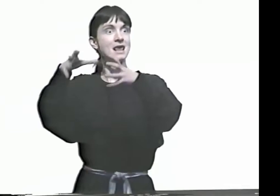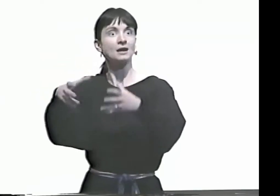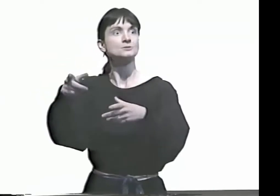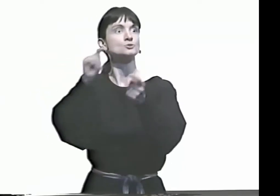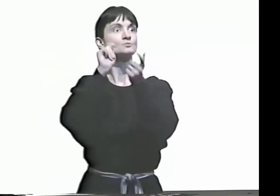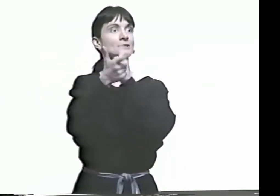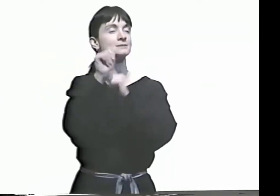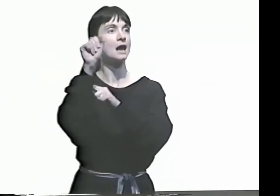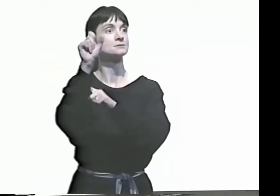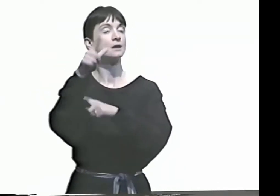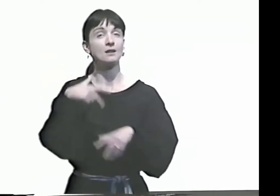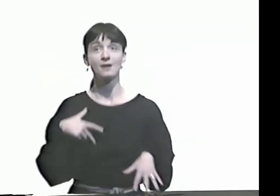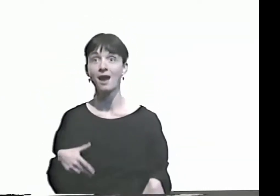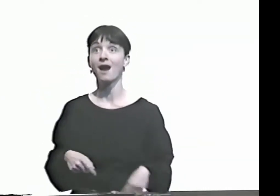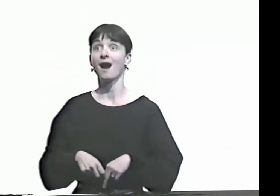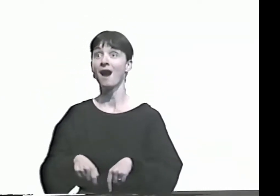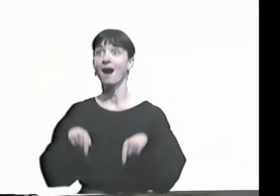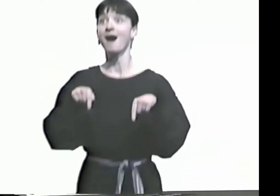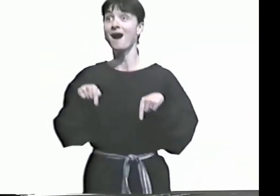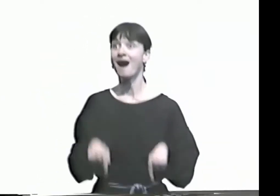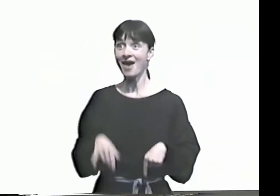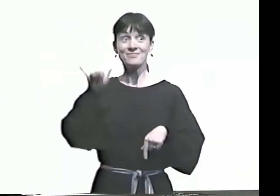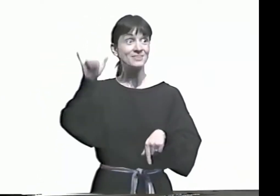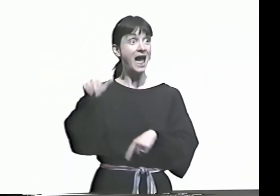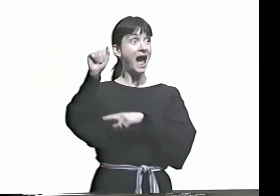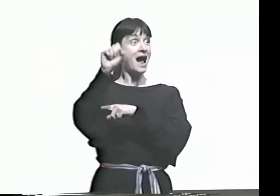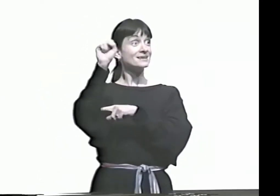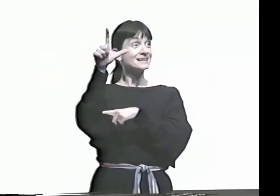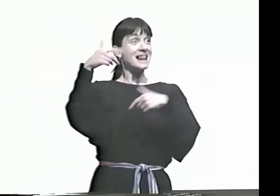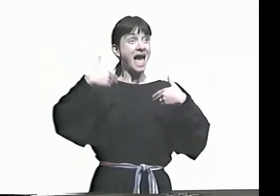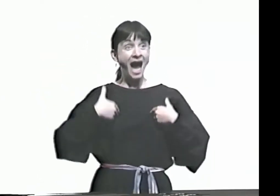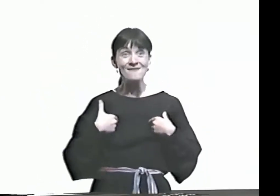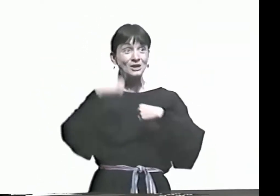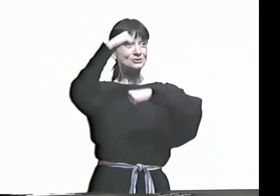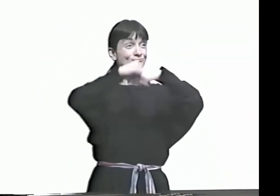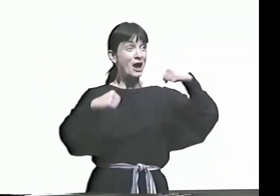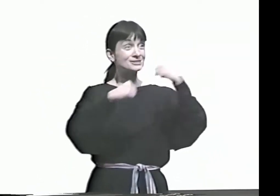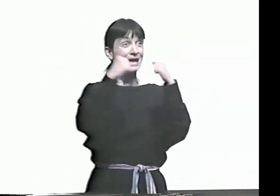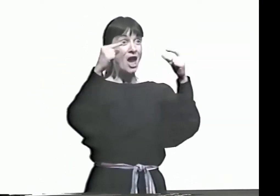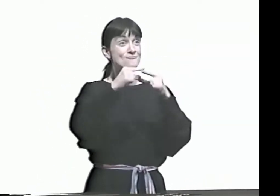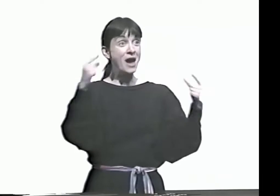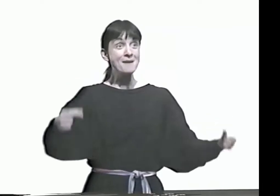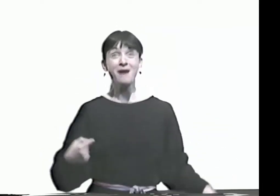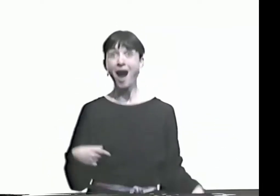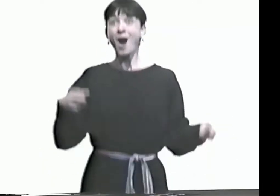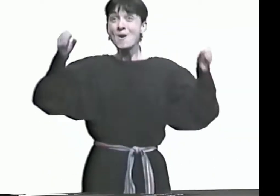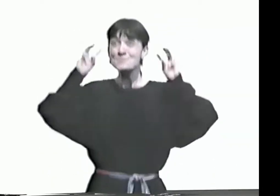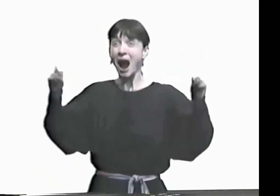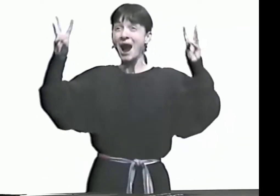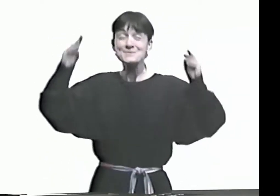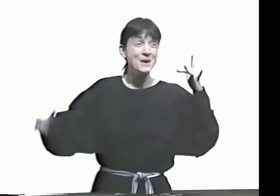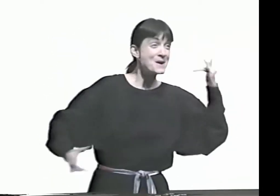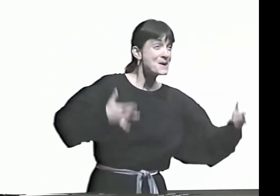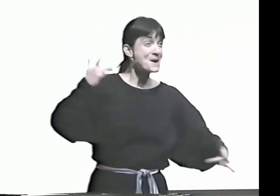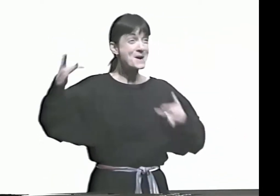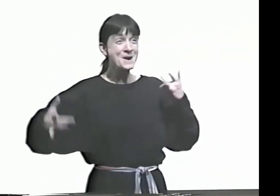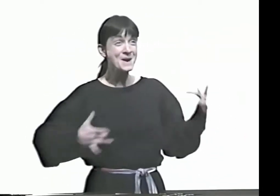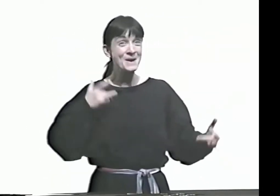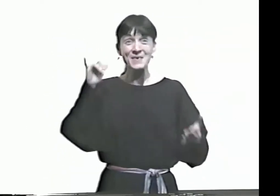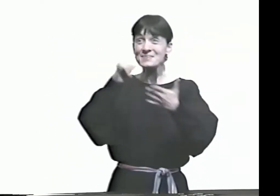AND ALSO, I WAS TAKING-- I WAS INVOLVED WITH PATRICK GRAYBILL'S TRANSLATION INTO SIGN, AND THAT'S THE TIME WHEN I LEARNED ABOUT ASL GRAMMAR,